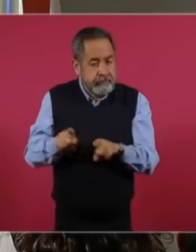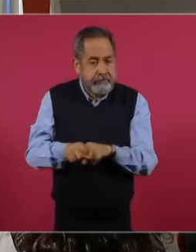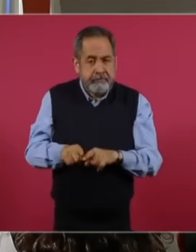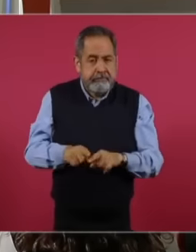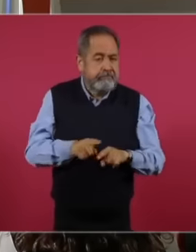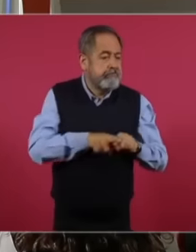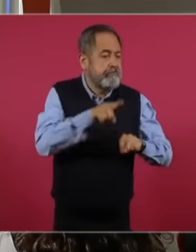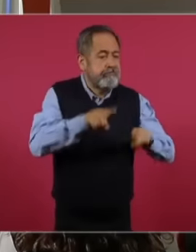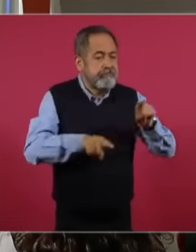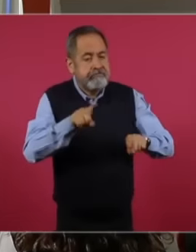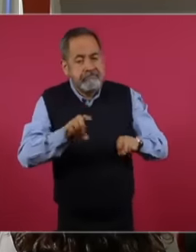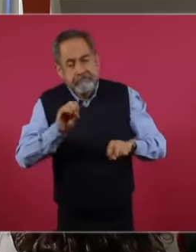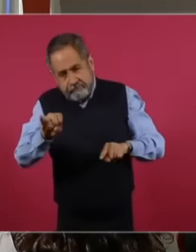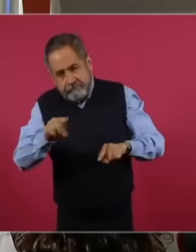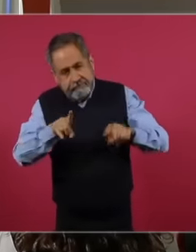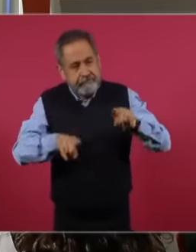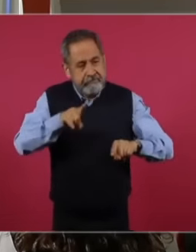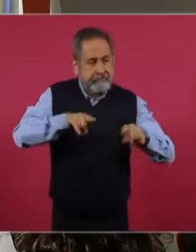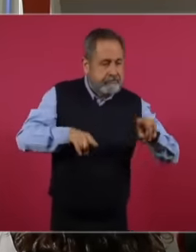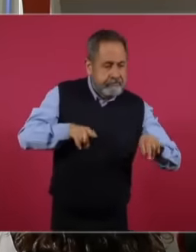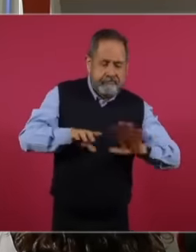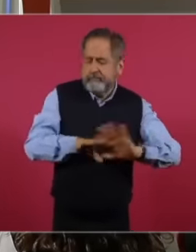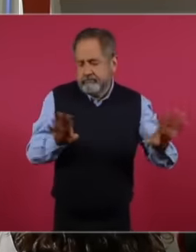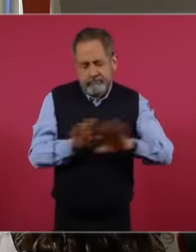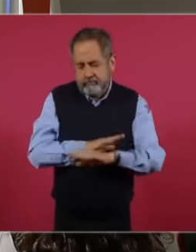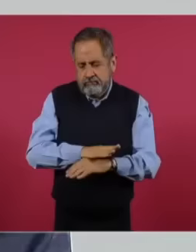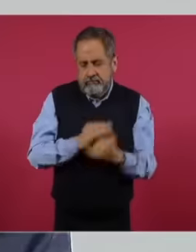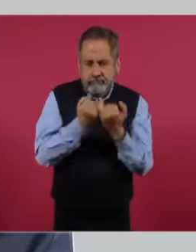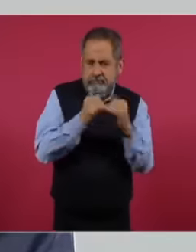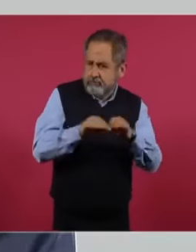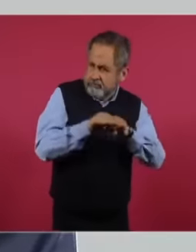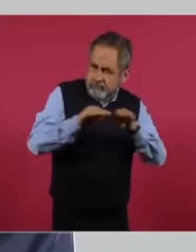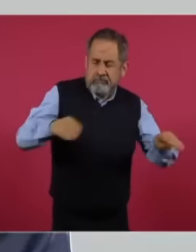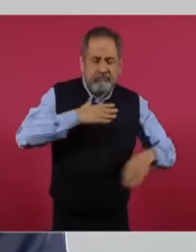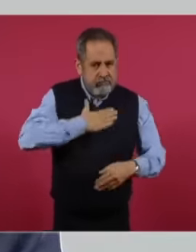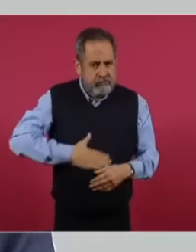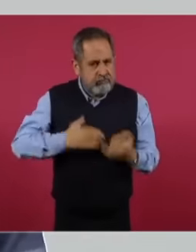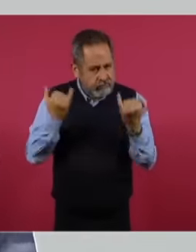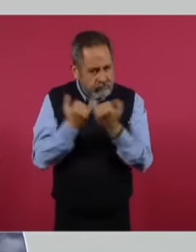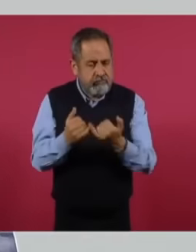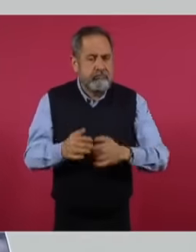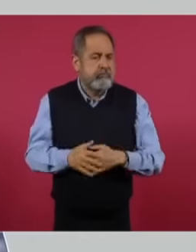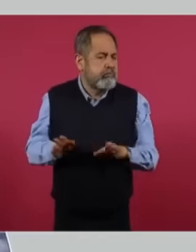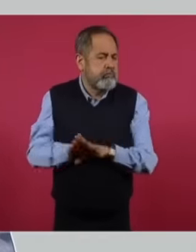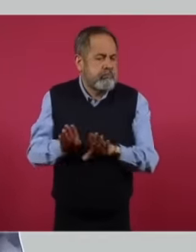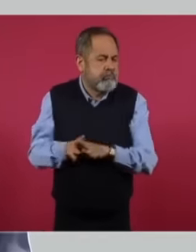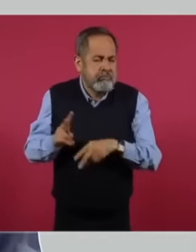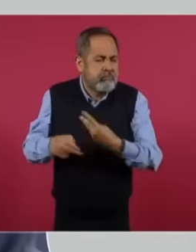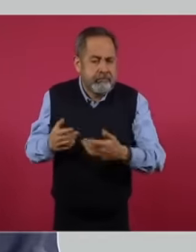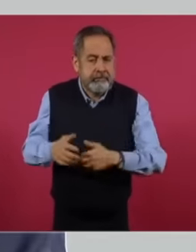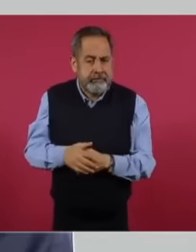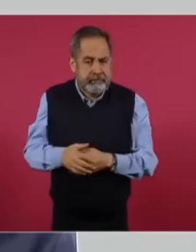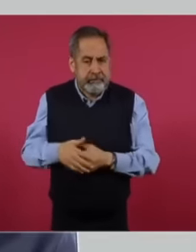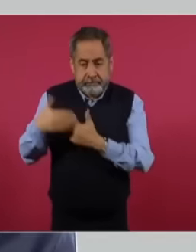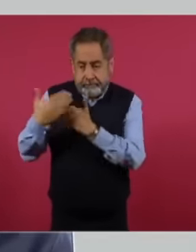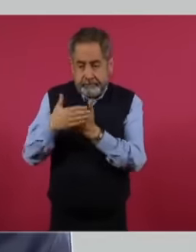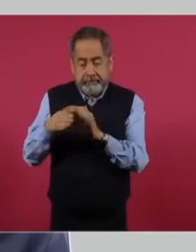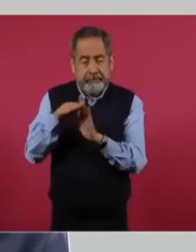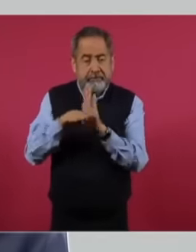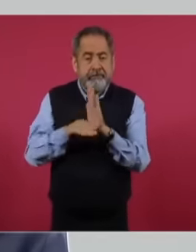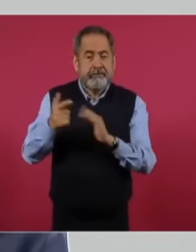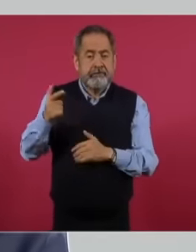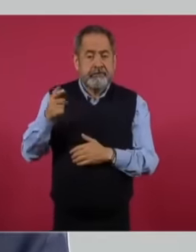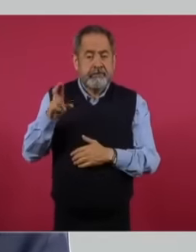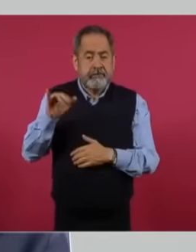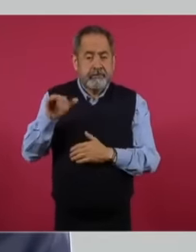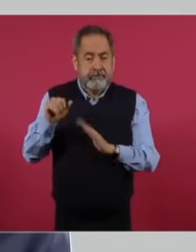and collusion will never occur again. These include the publication of a guide to the internal criteria